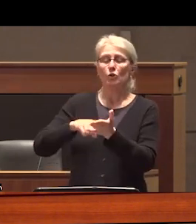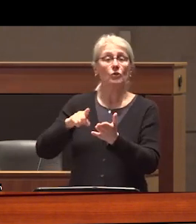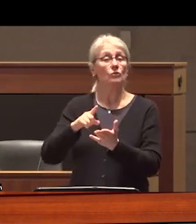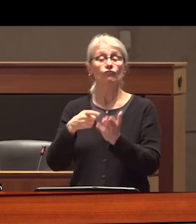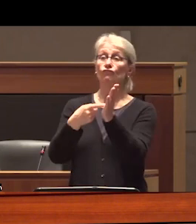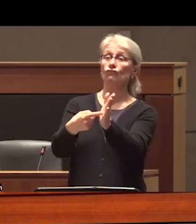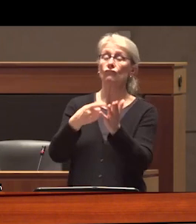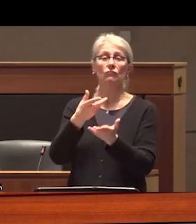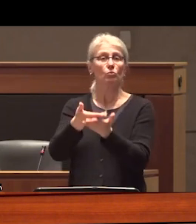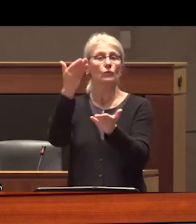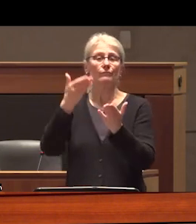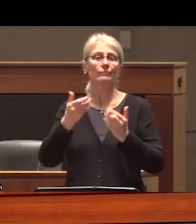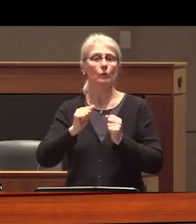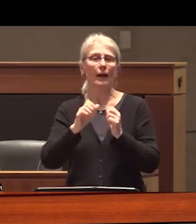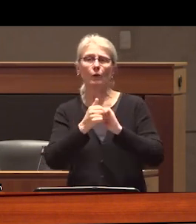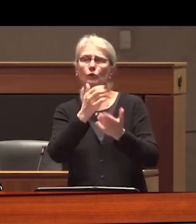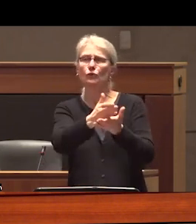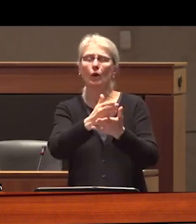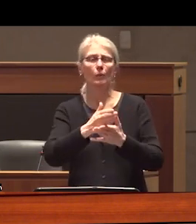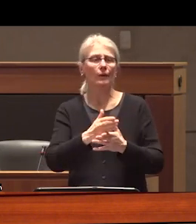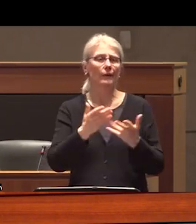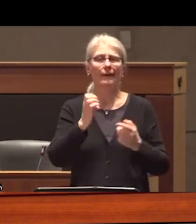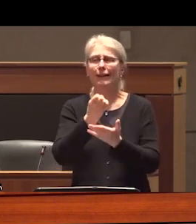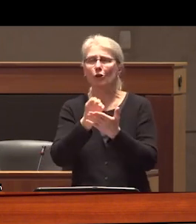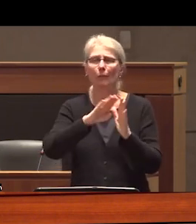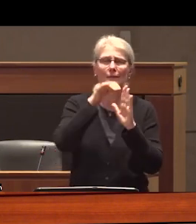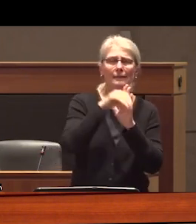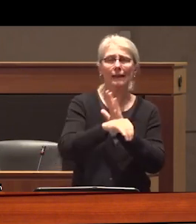to the economic depressions and disasters that Western interventionism on the basis